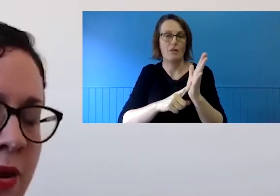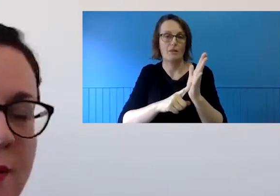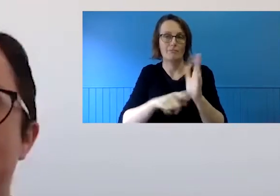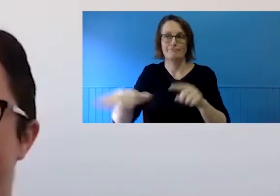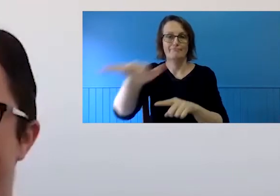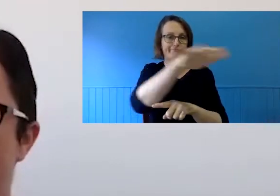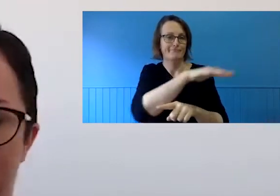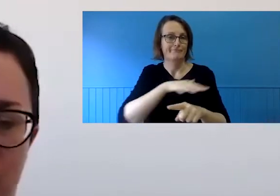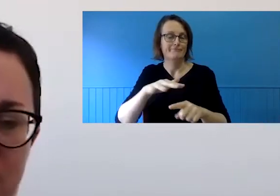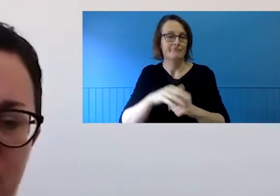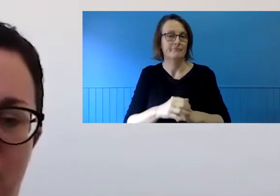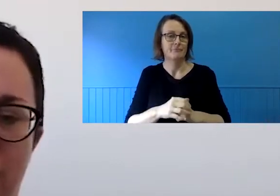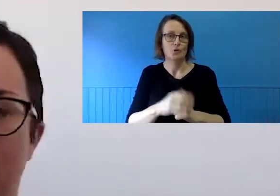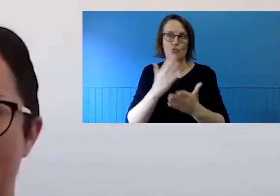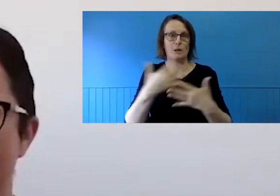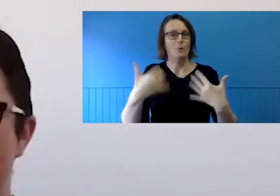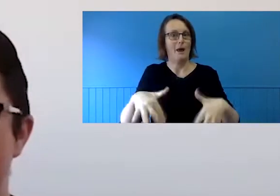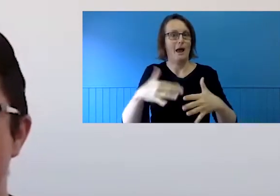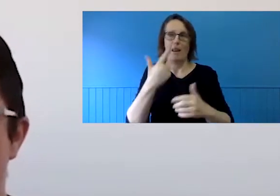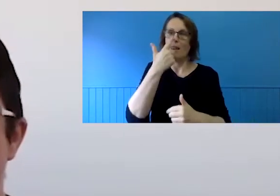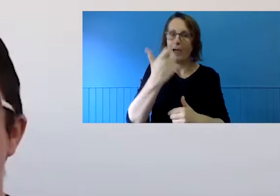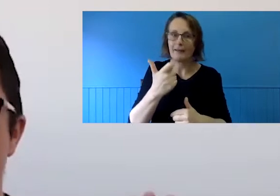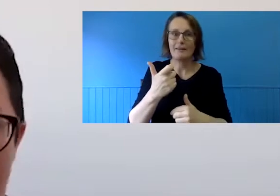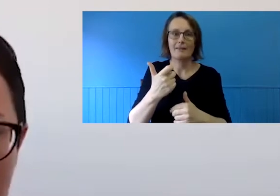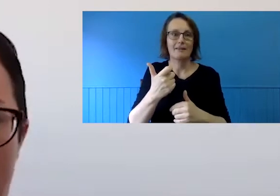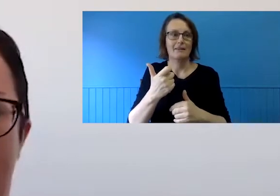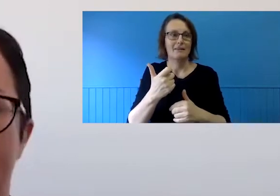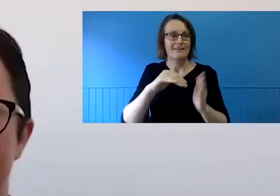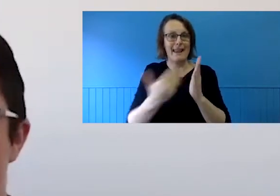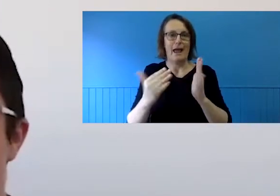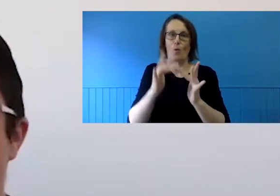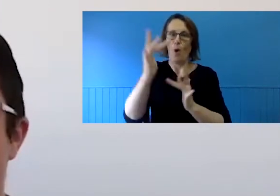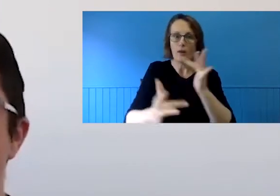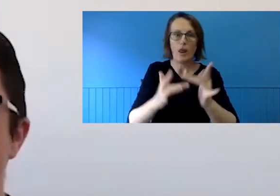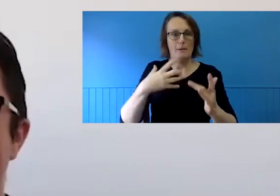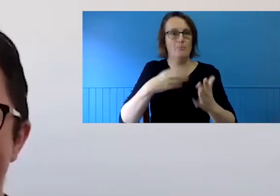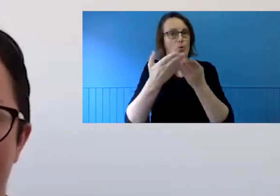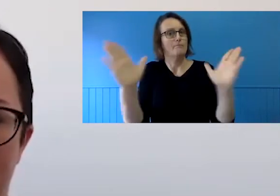primary beneficiaries of the move to online arts accessible and online